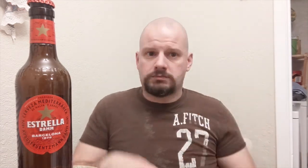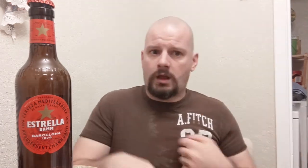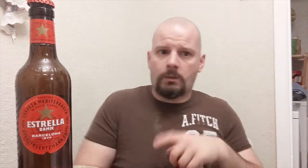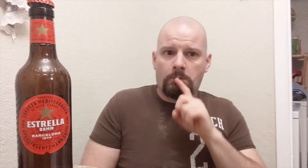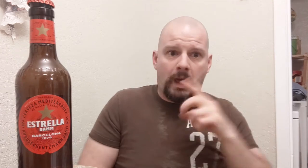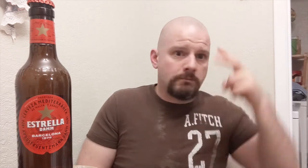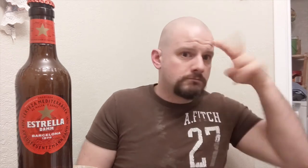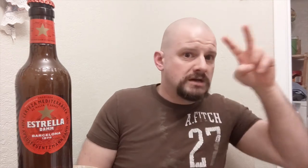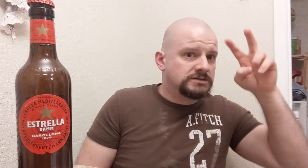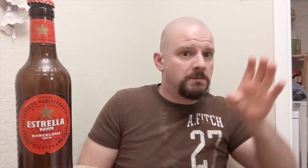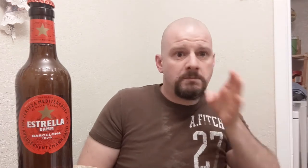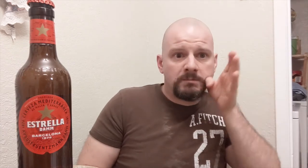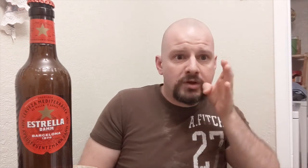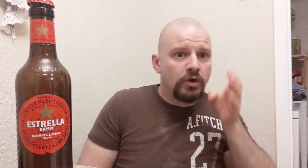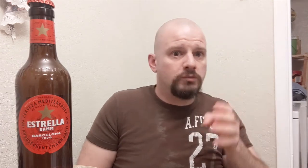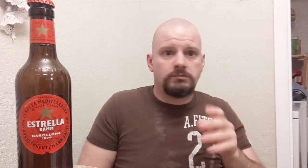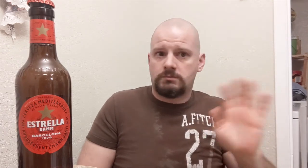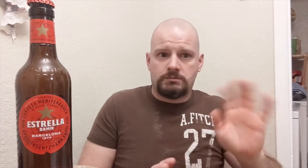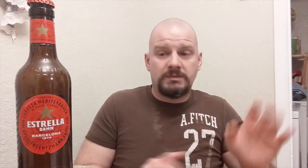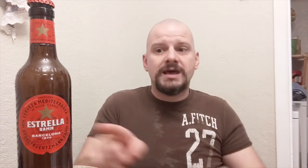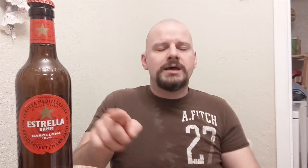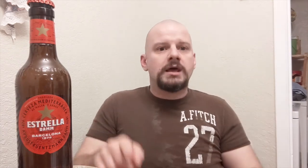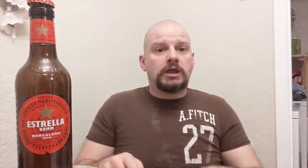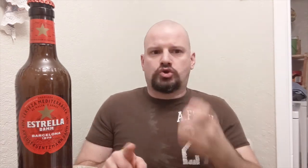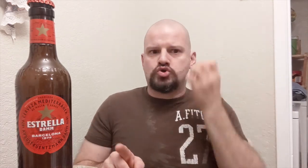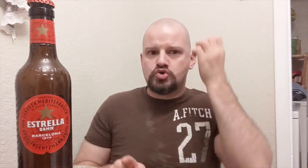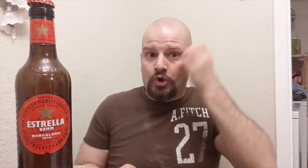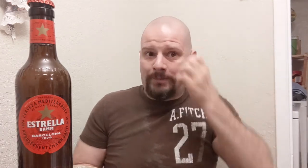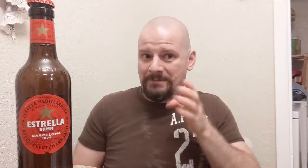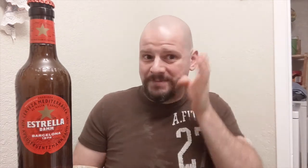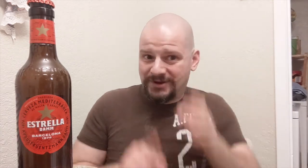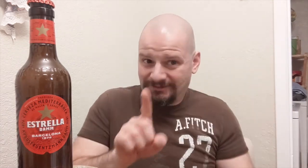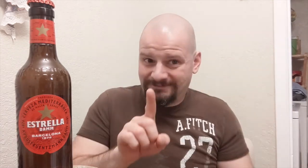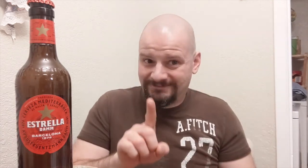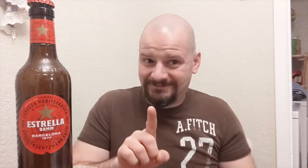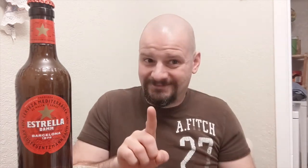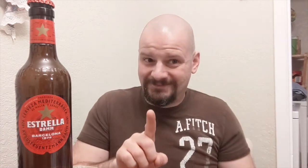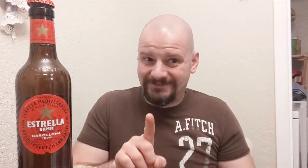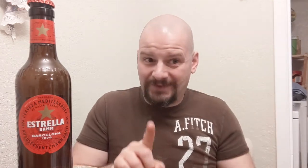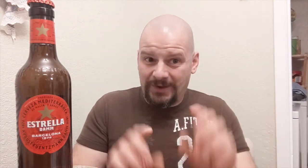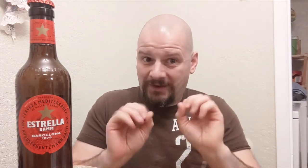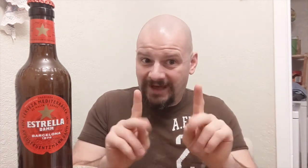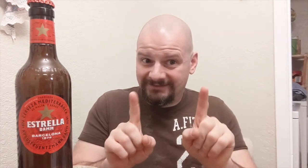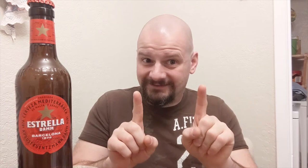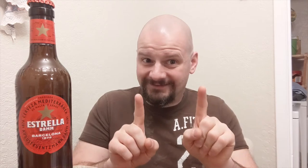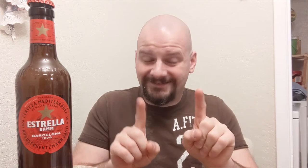I'm not saying Mexican beer. That's European beer. Okay?